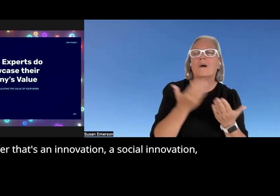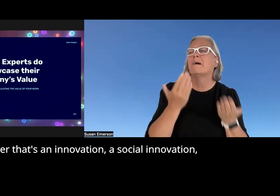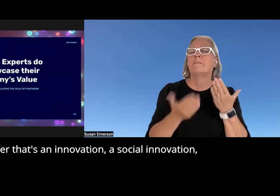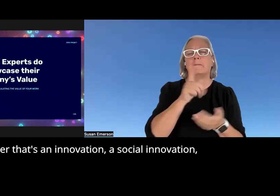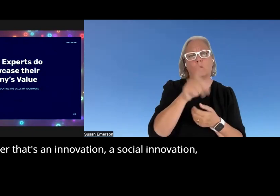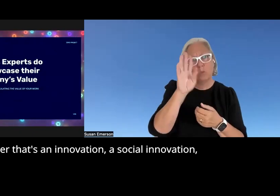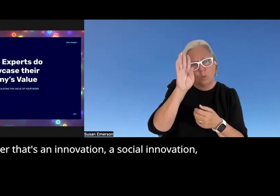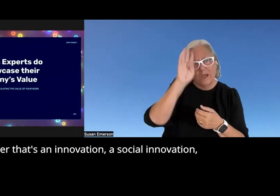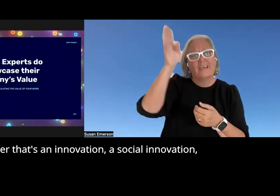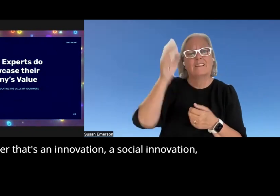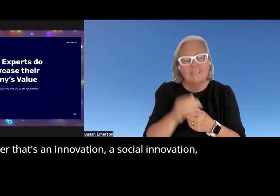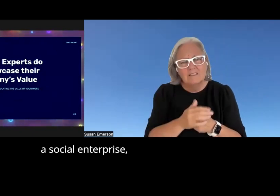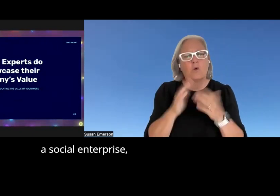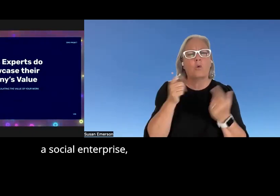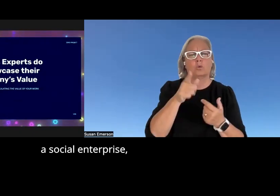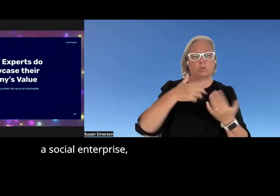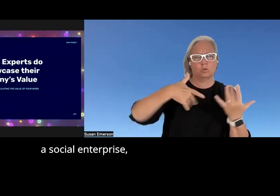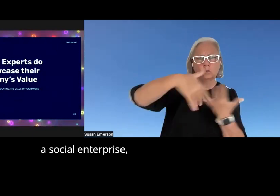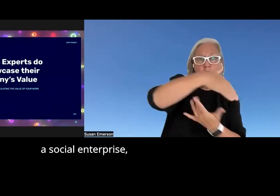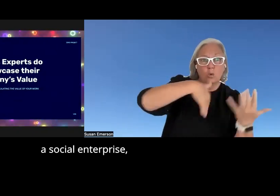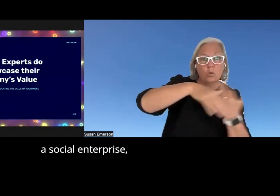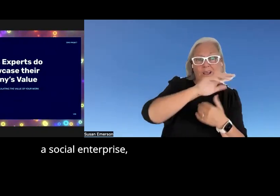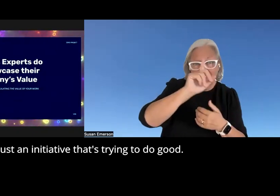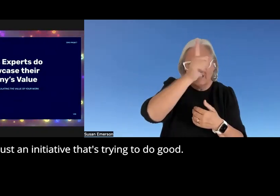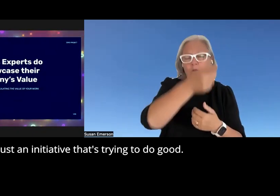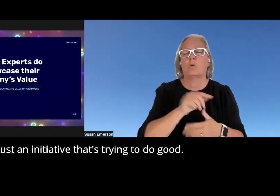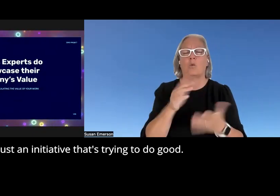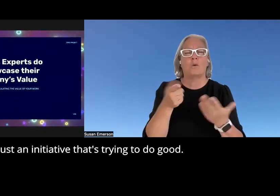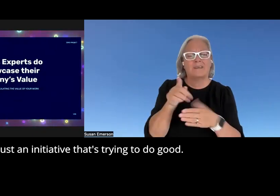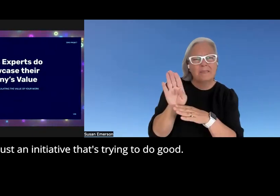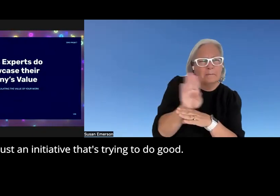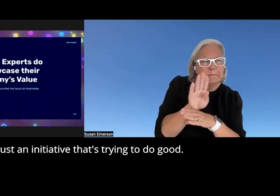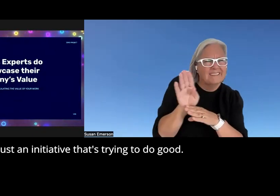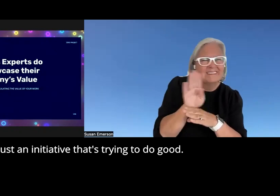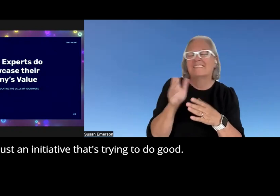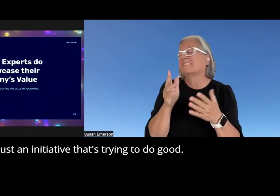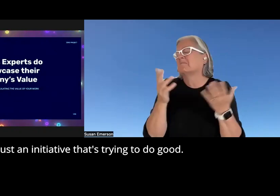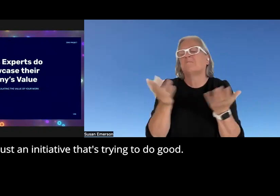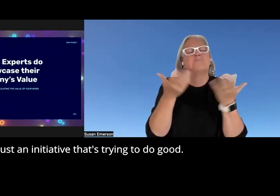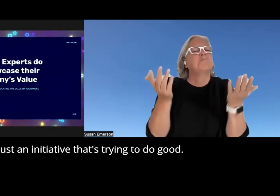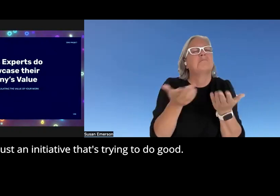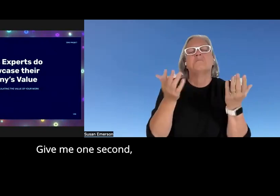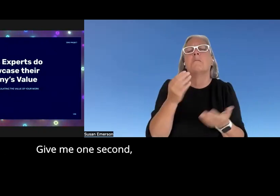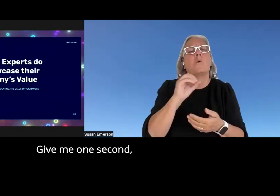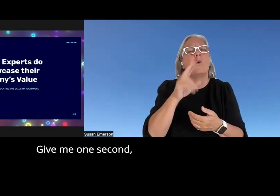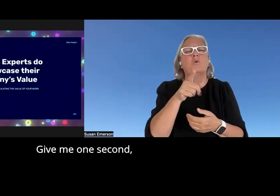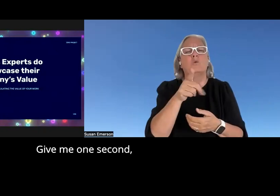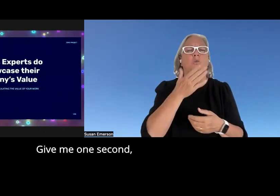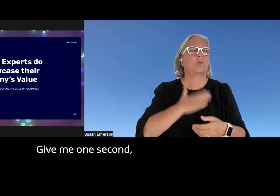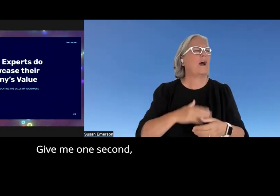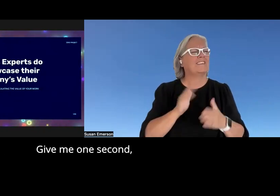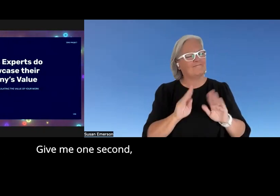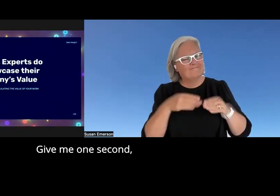a social Innovation a social Enterprise or just an initiative that's trying to do good give me